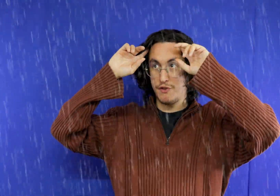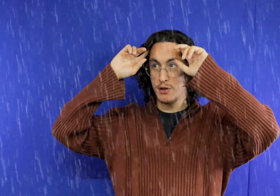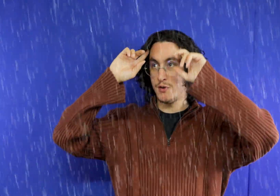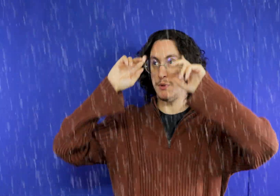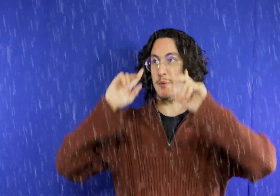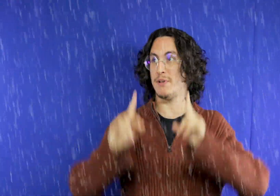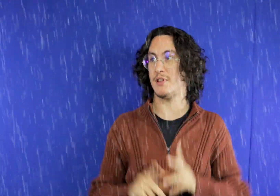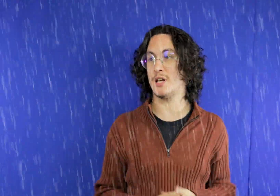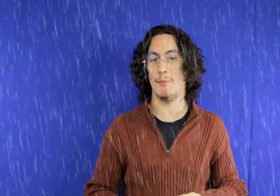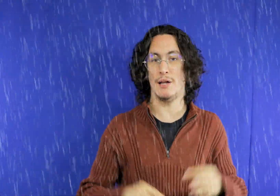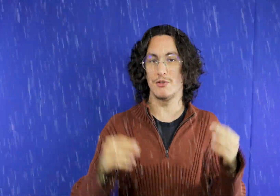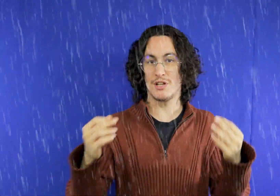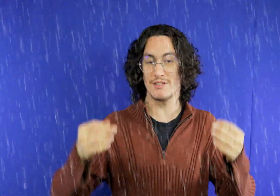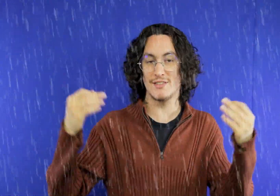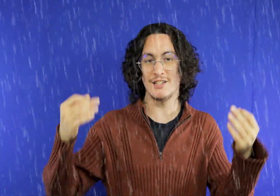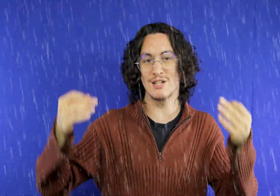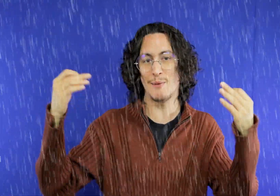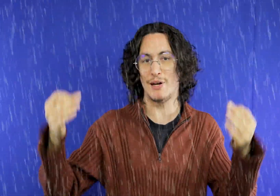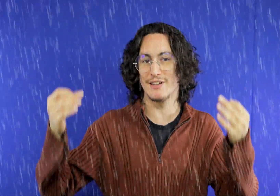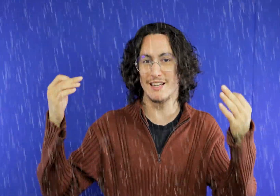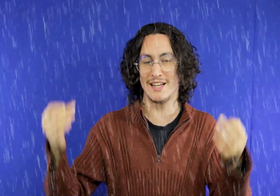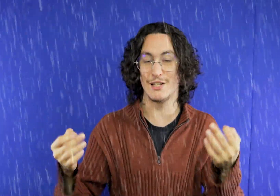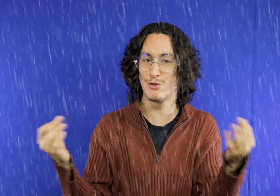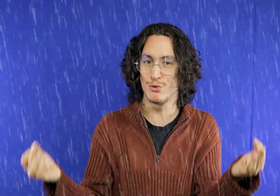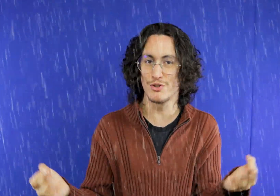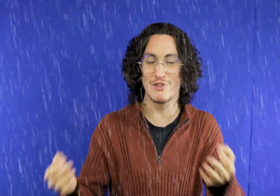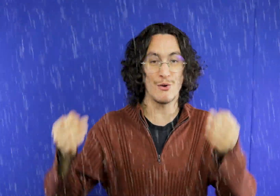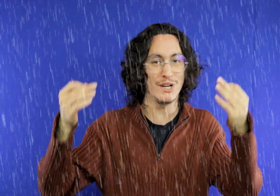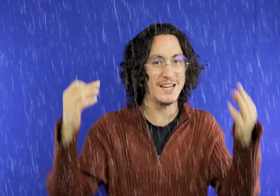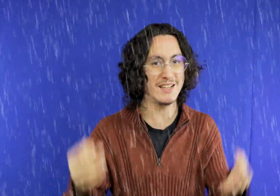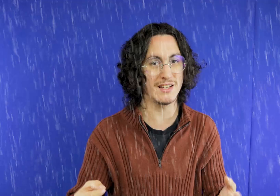god it’s going to rain you will not be able to pass in Gramado people the city of Gramado and Canela both are